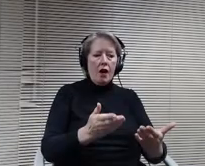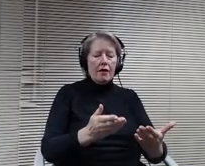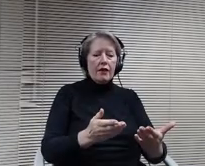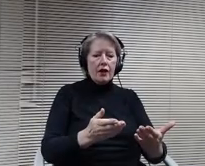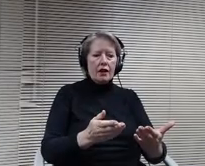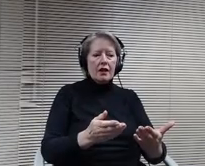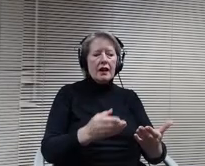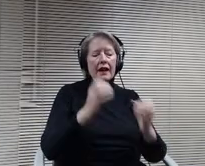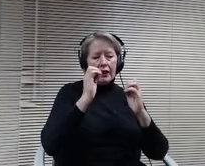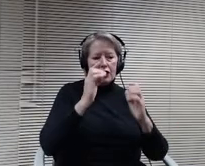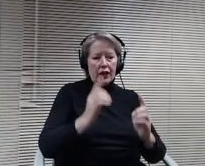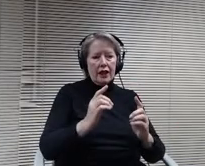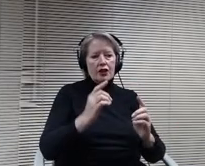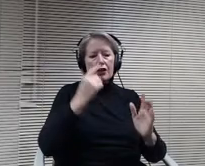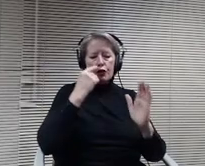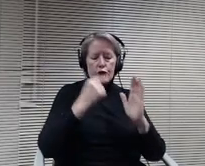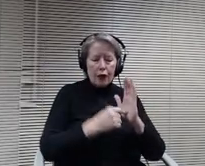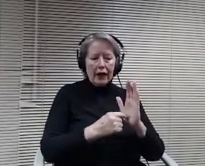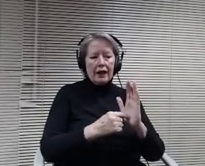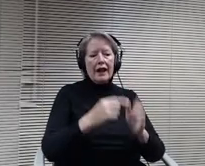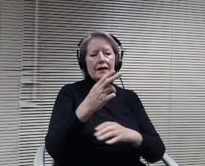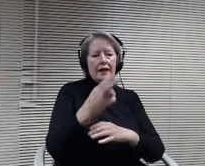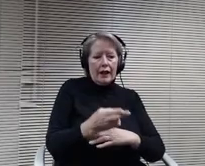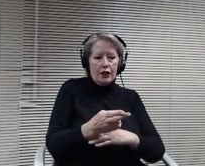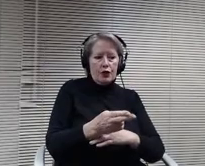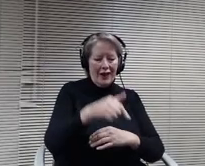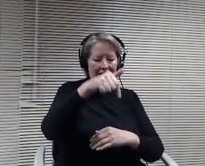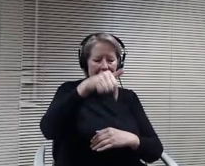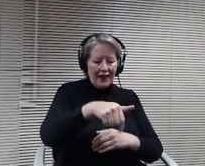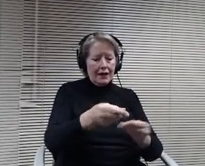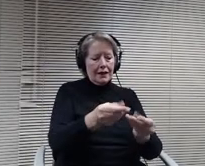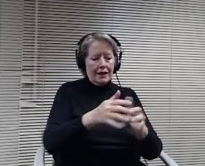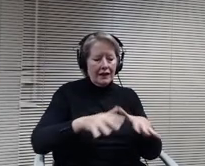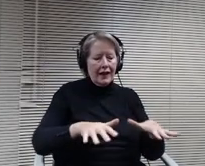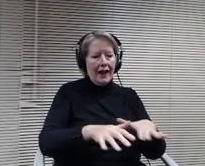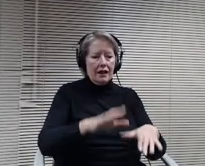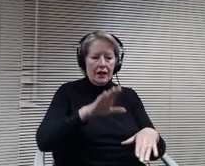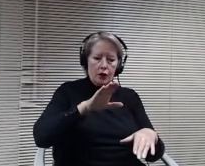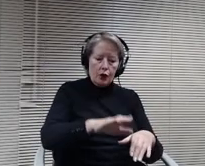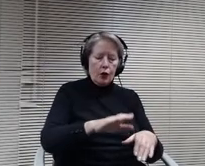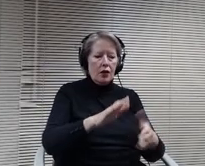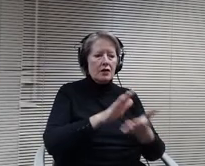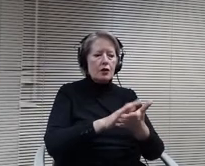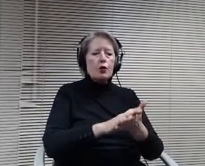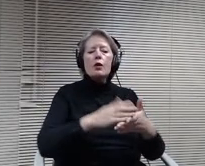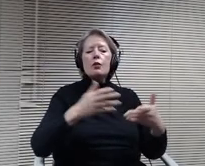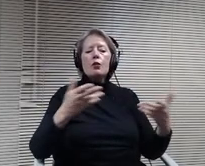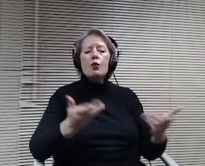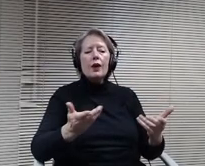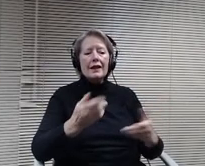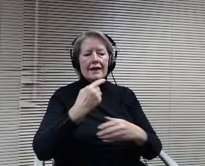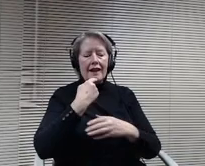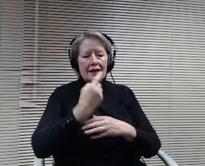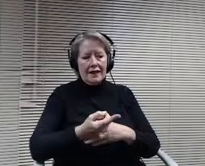occupy, what does that say about you? This movement will not go away. There are parents in your